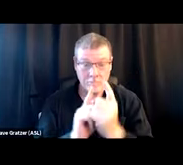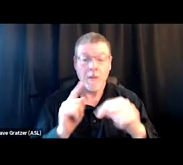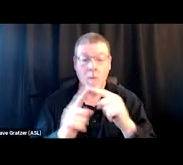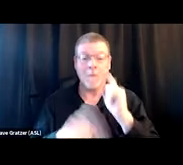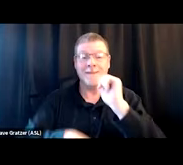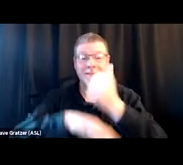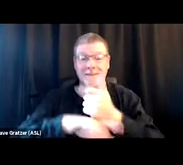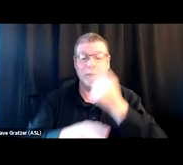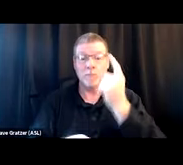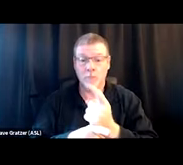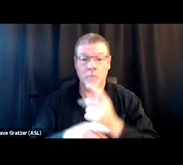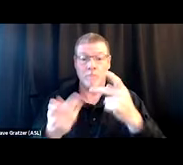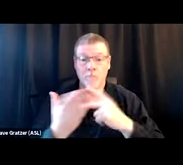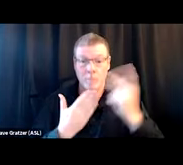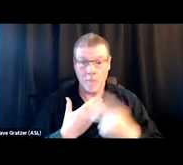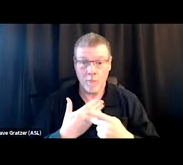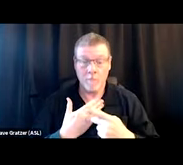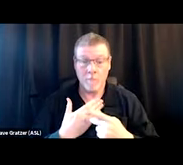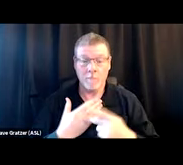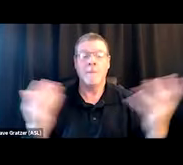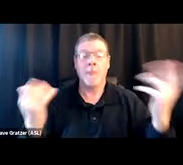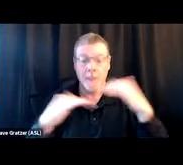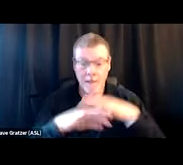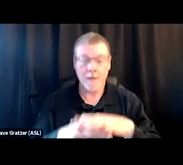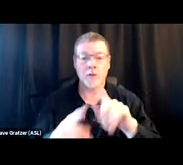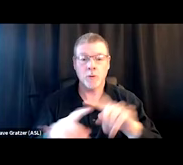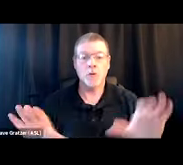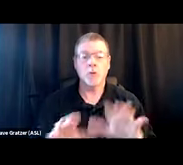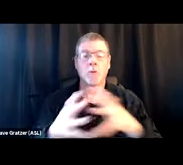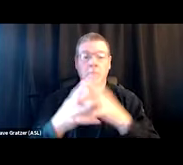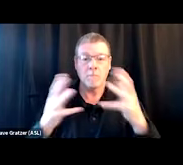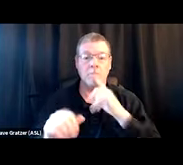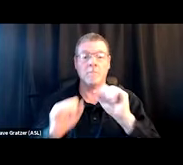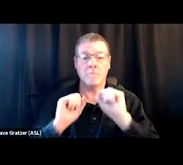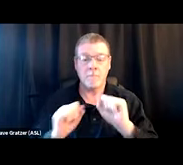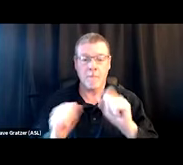when we set up the people that came into this field to do as much as possible for as many as possible, whew,